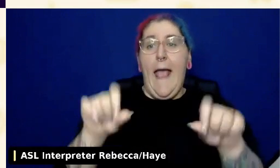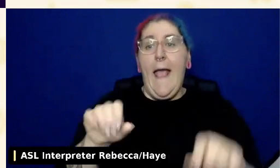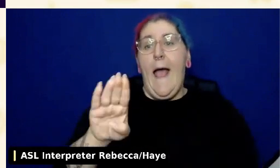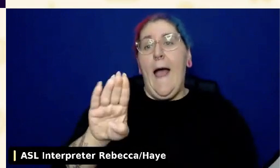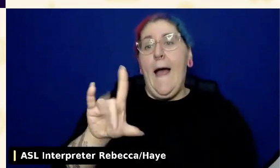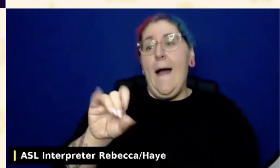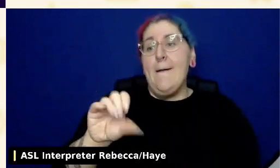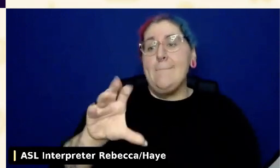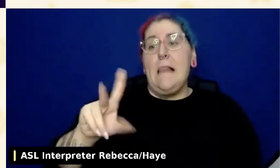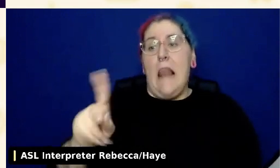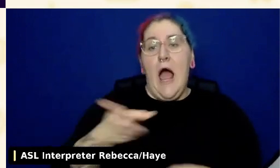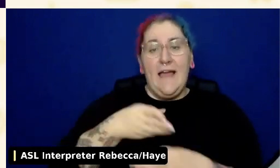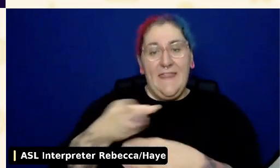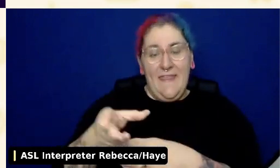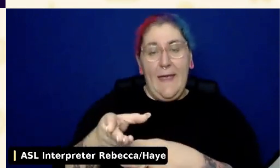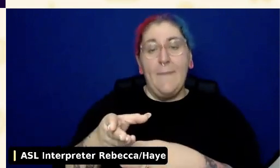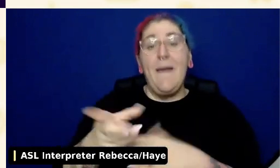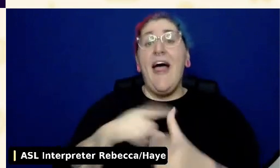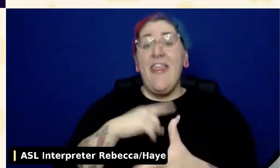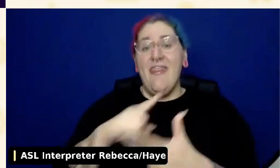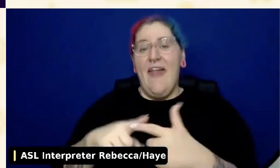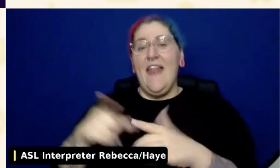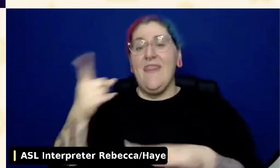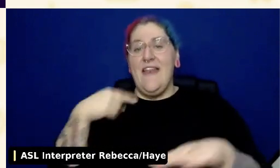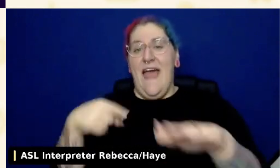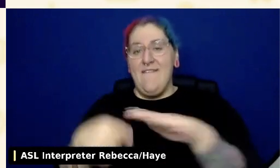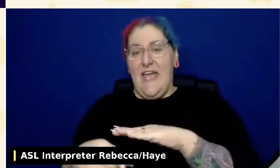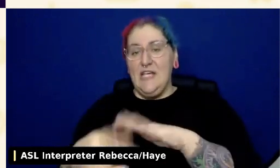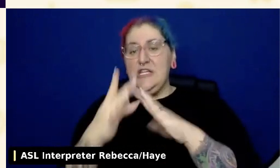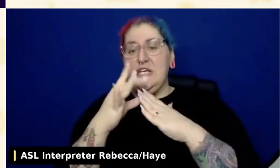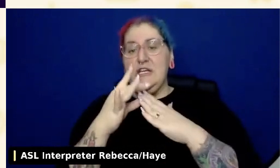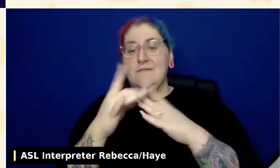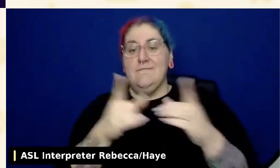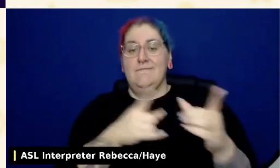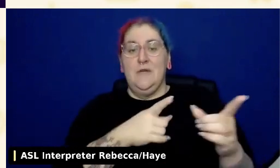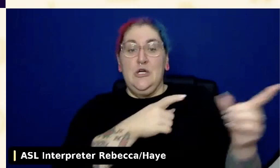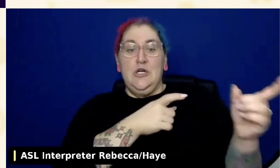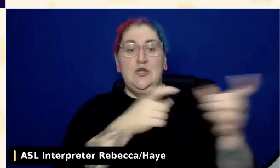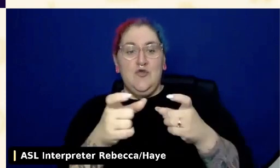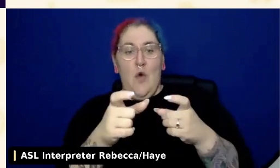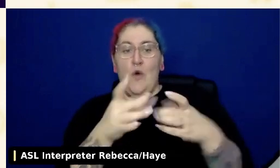So you want to make sure that you can access all of every item in the drop-down.